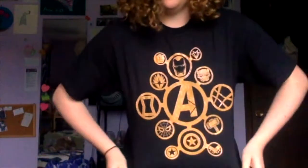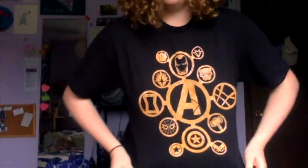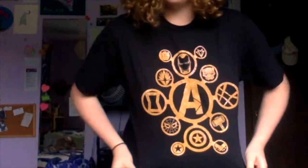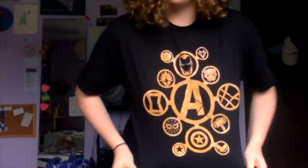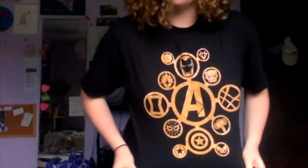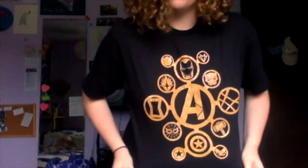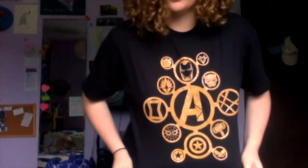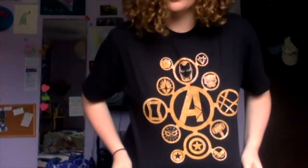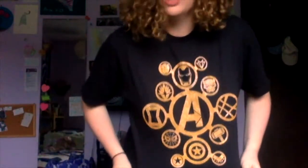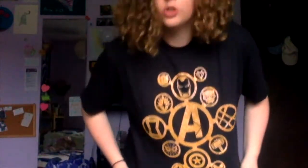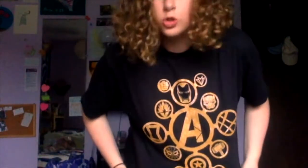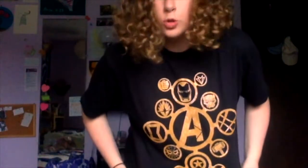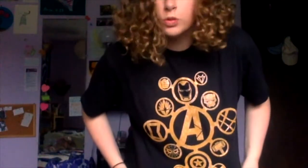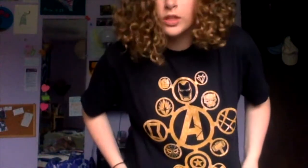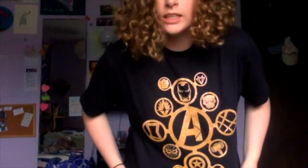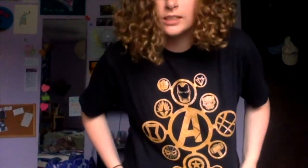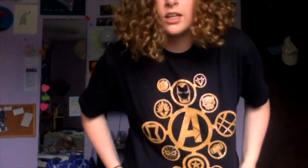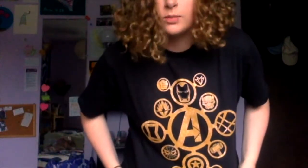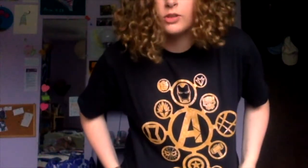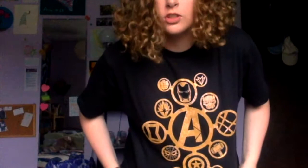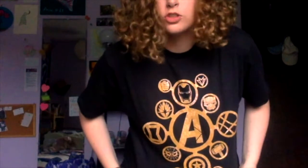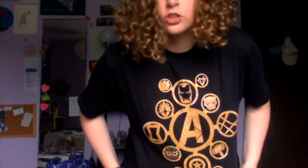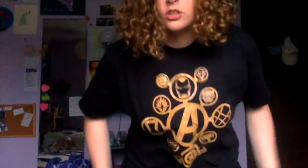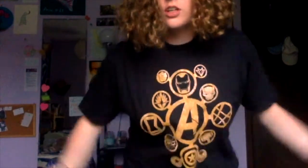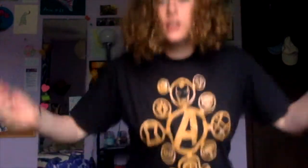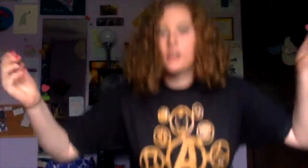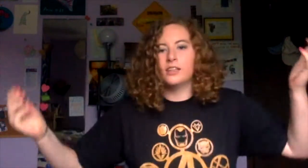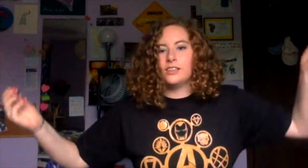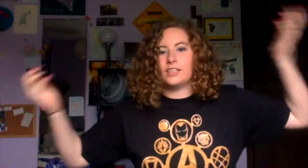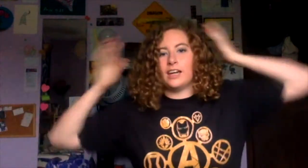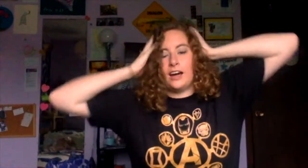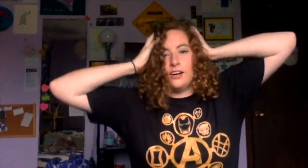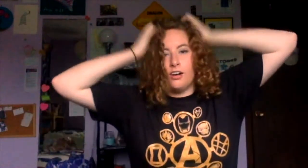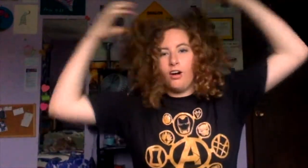I am super excited about this shirt.